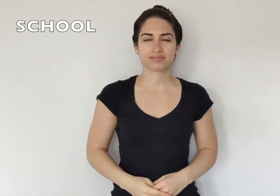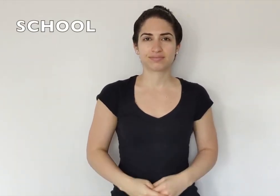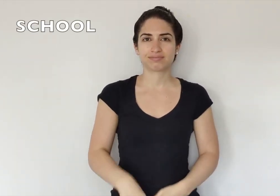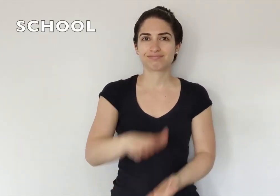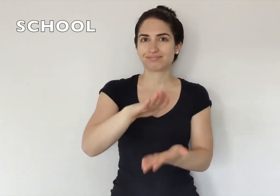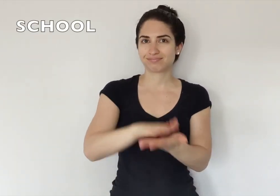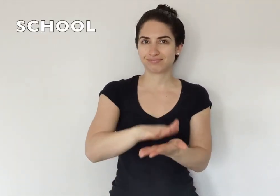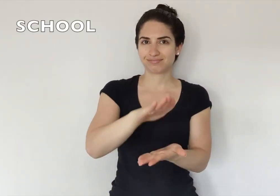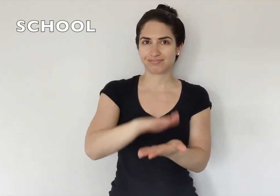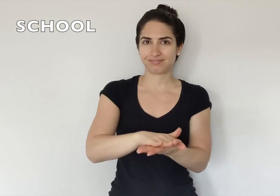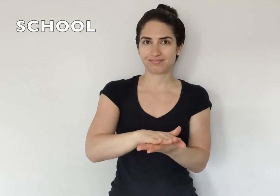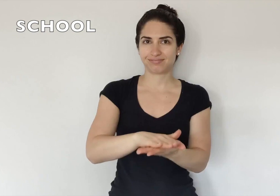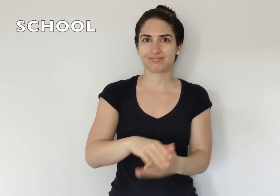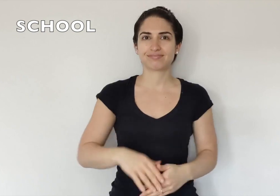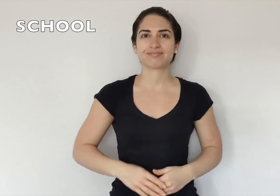SCHOOL